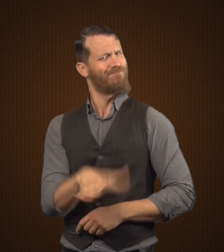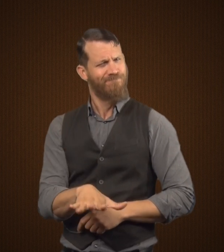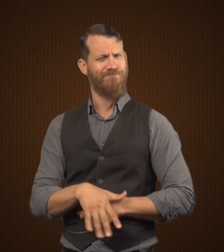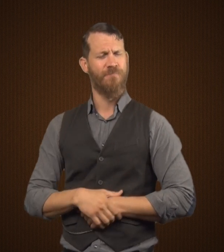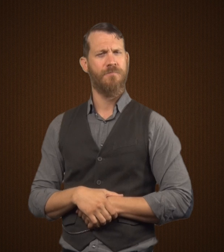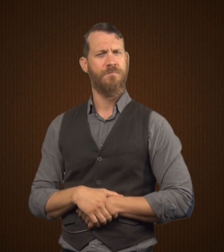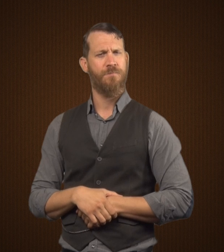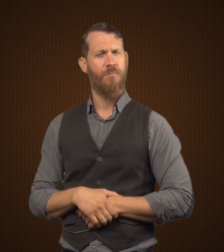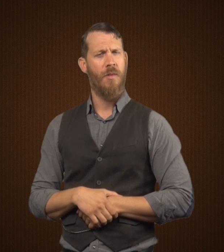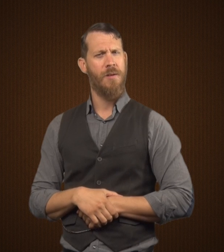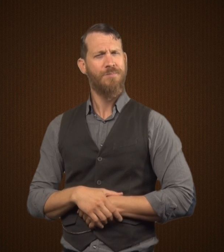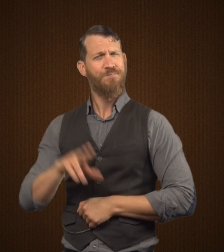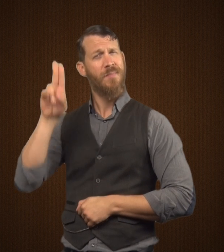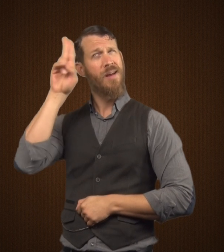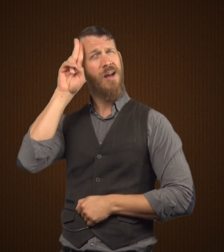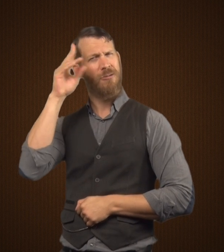about his will that he didn't like.